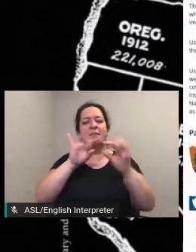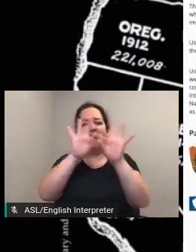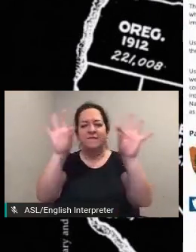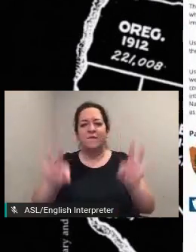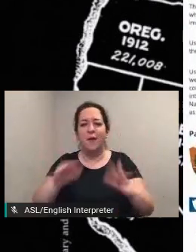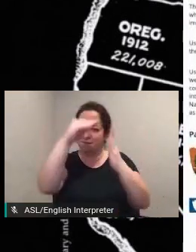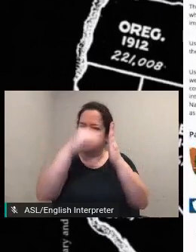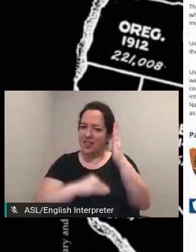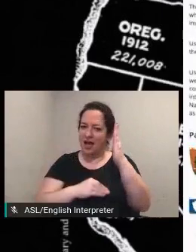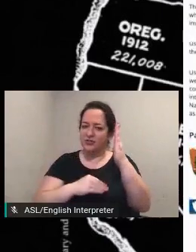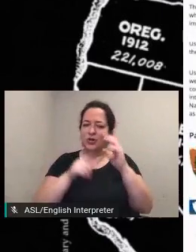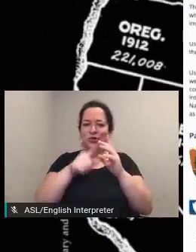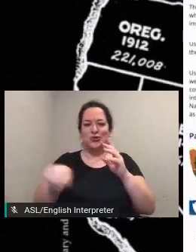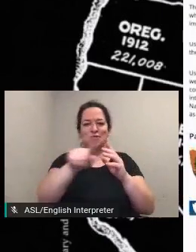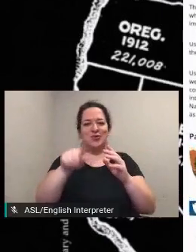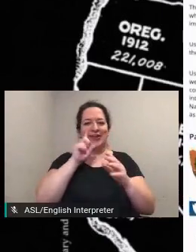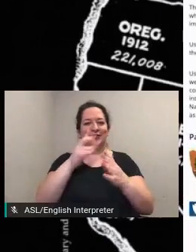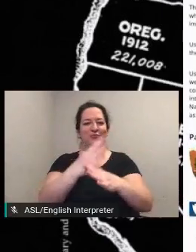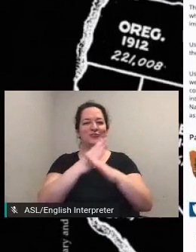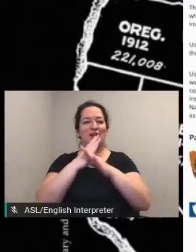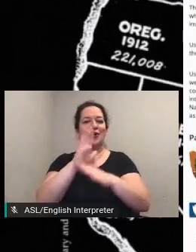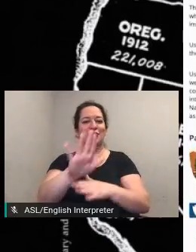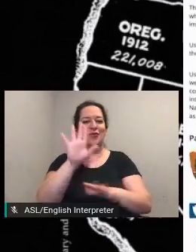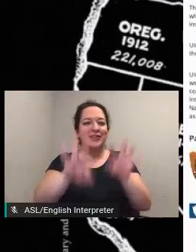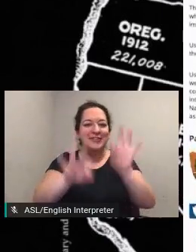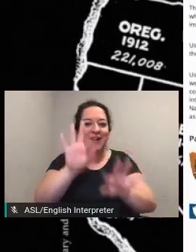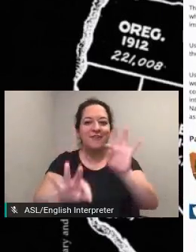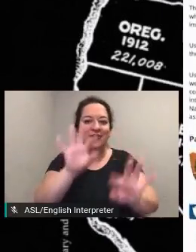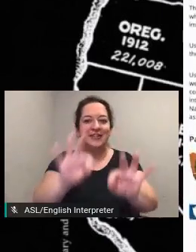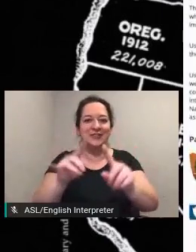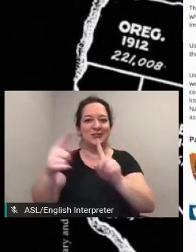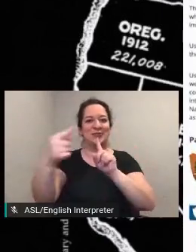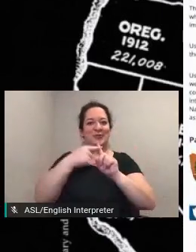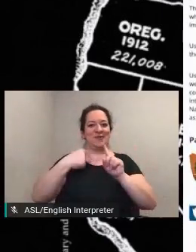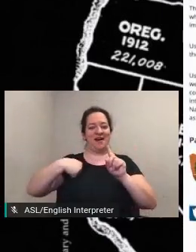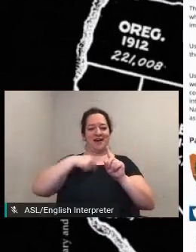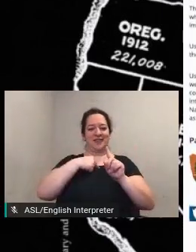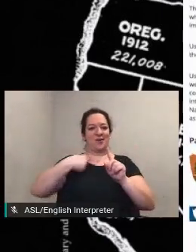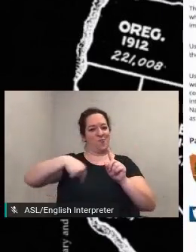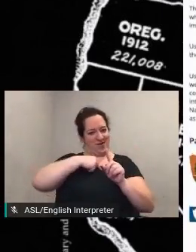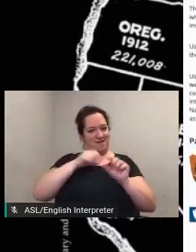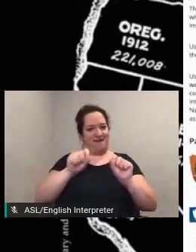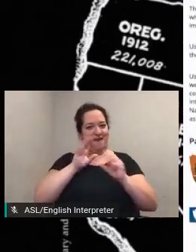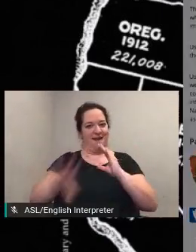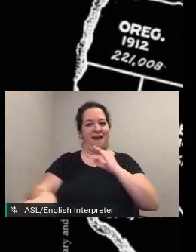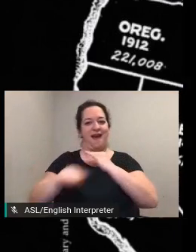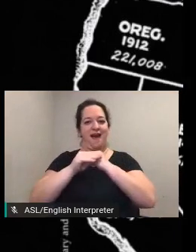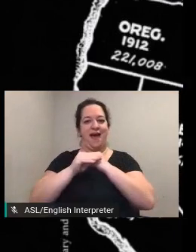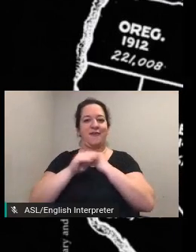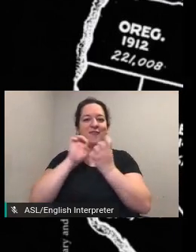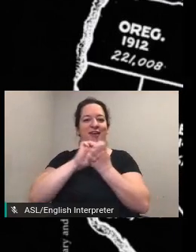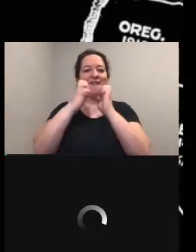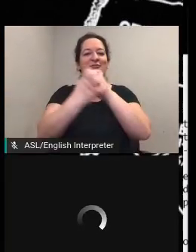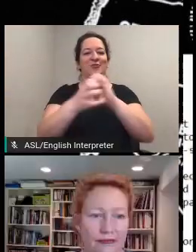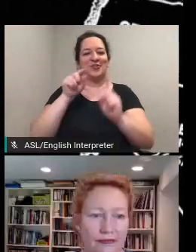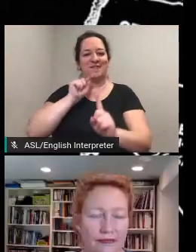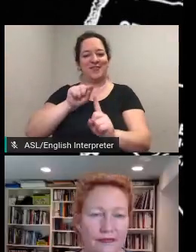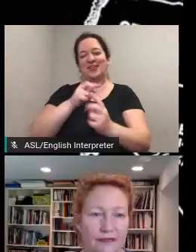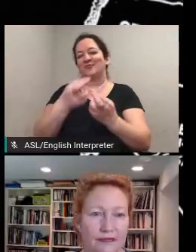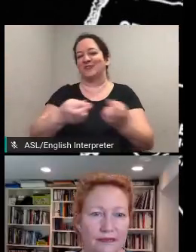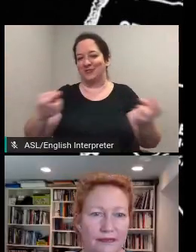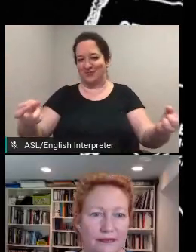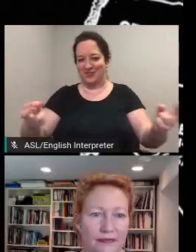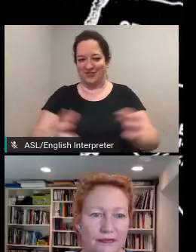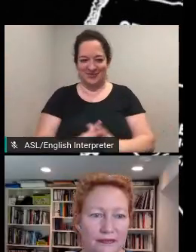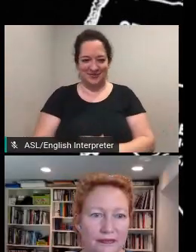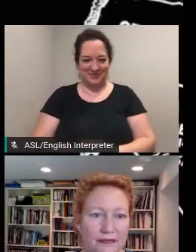scientist to assist in the evolution and growth of this resource